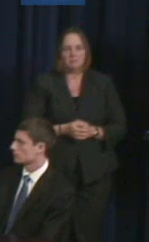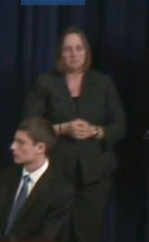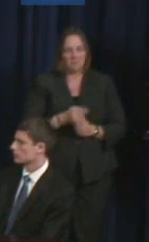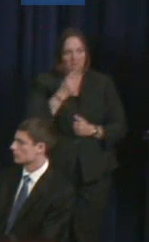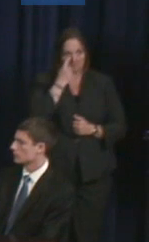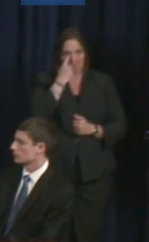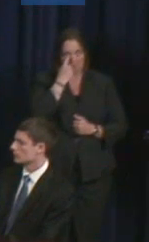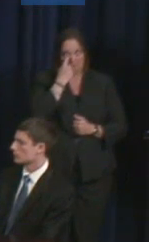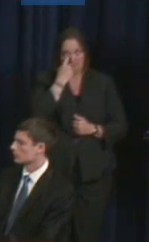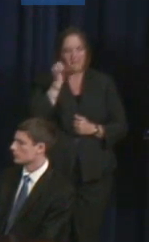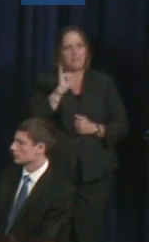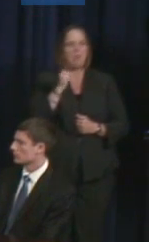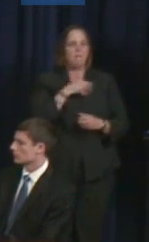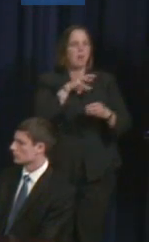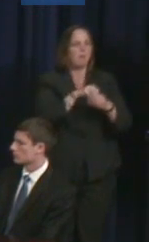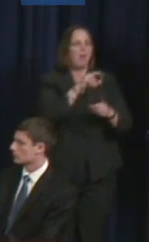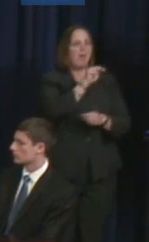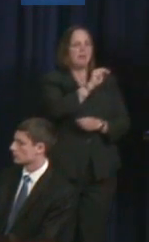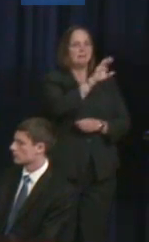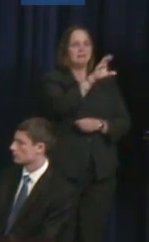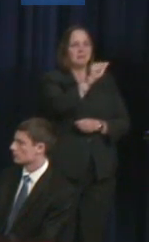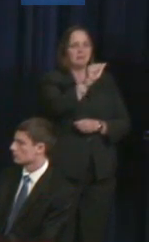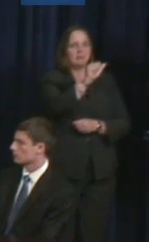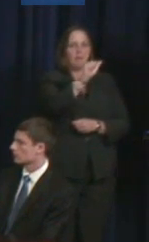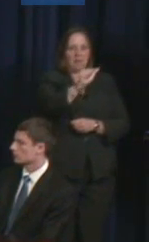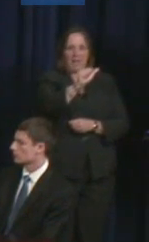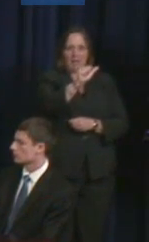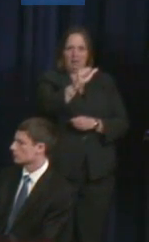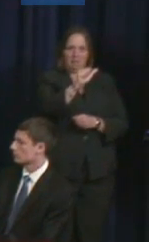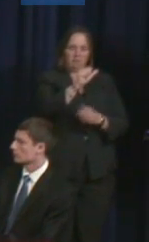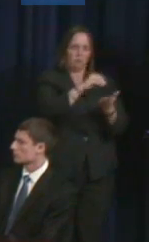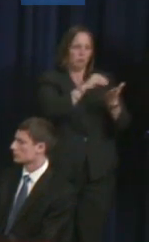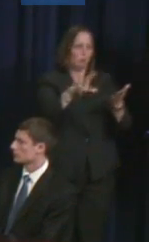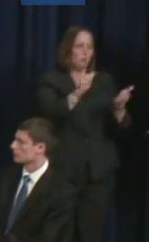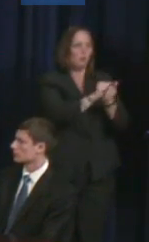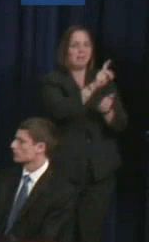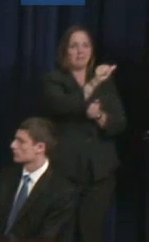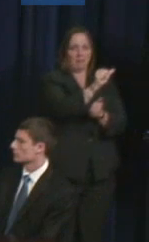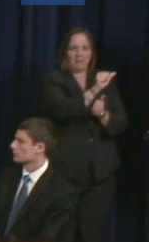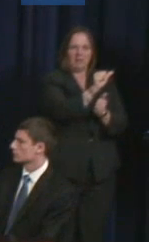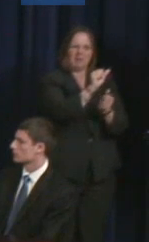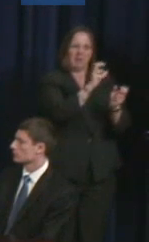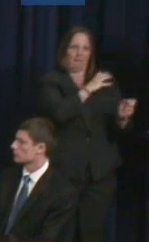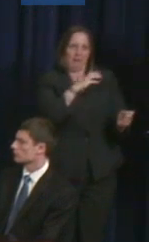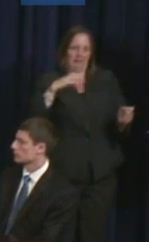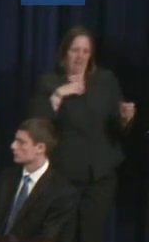NCAA Student Athletes with Disabilities Subcommittee where we're working on recognition of collegiate